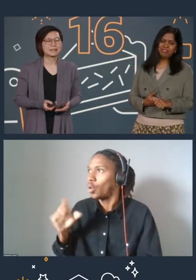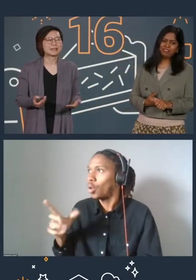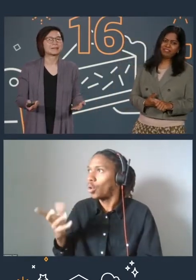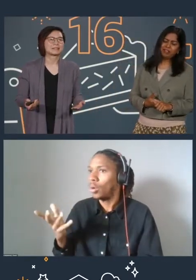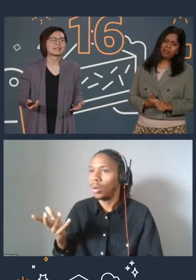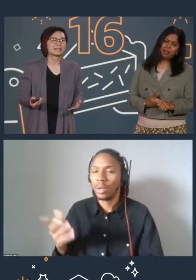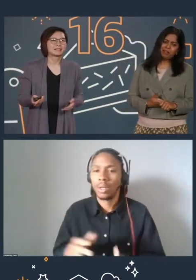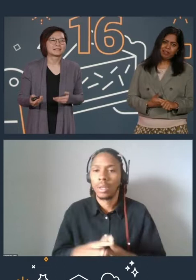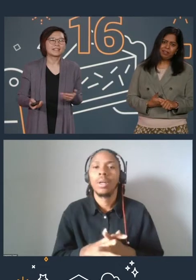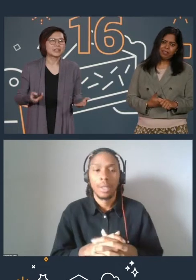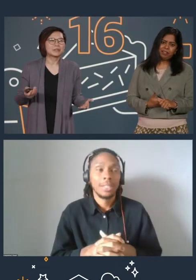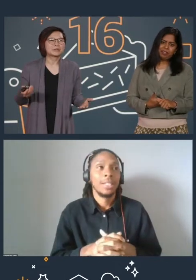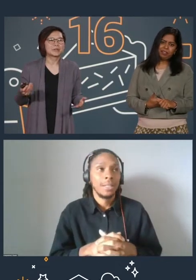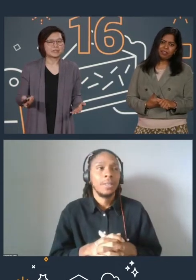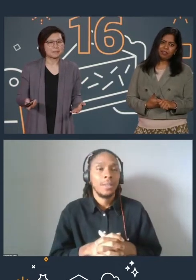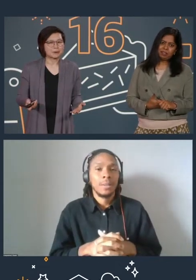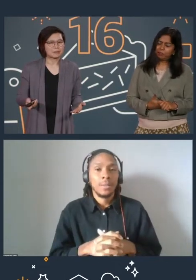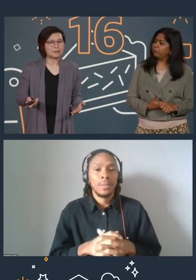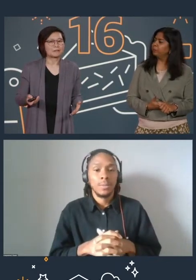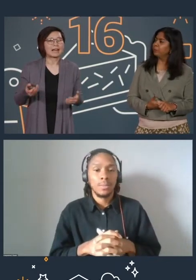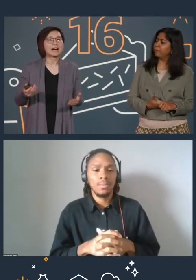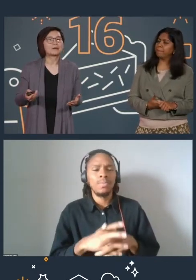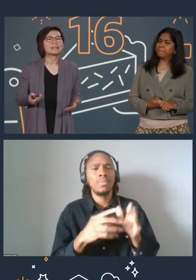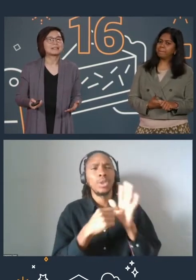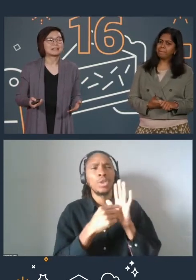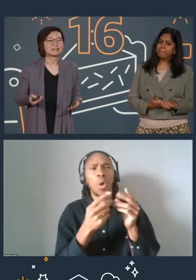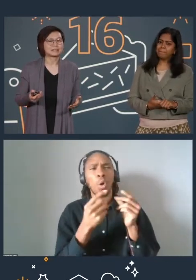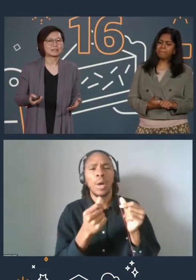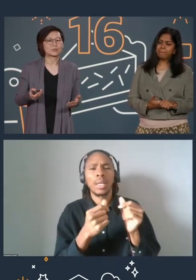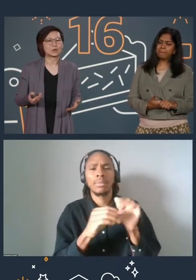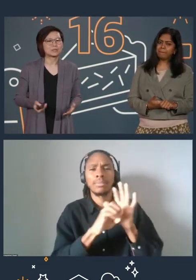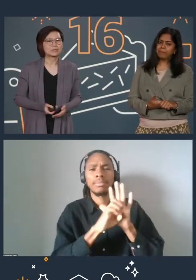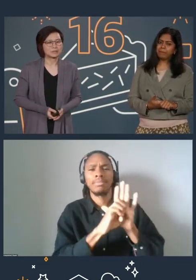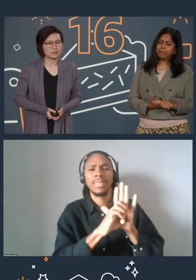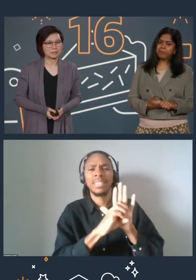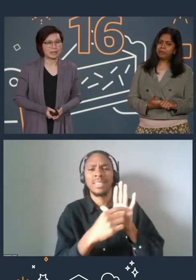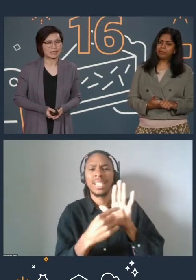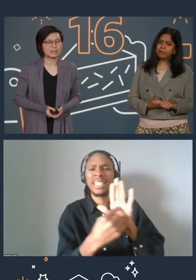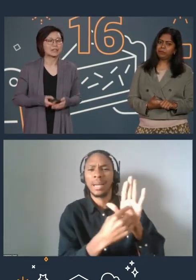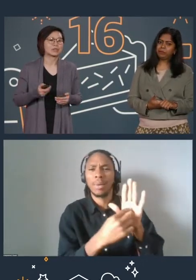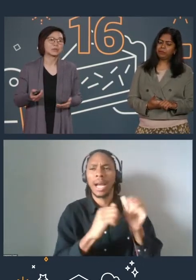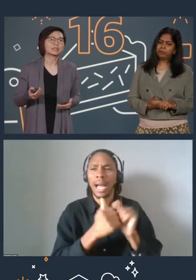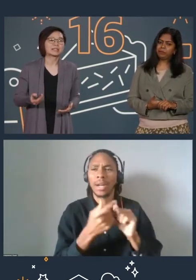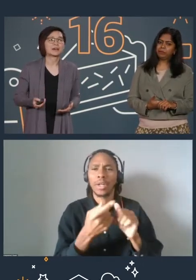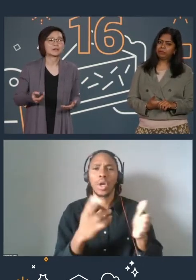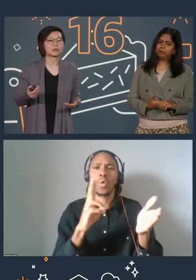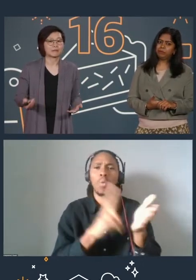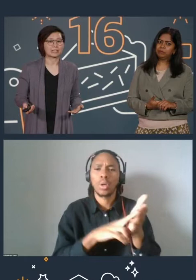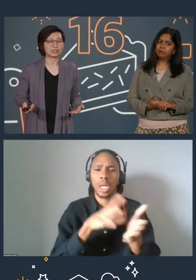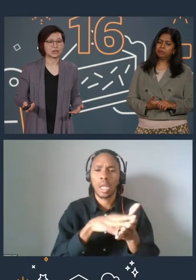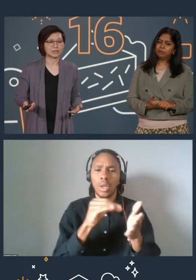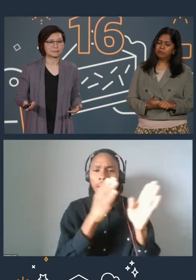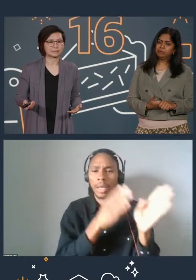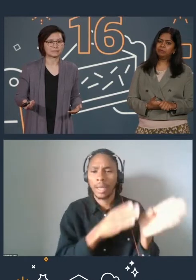So let's show you a quick demo of how easy it is to enroll into a learning plan so that you can start on your badge journey.